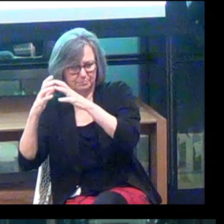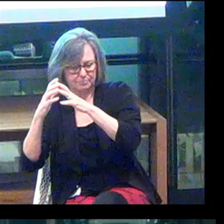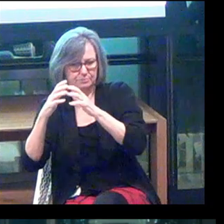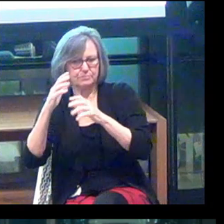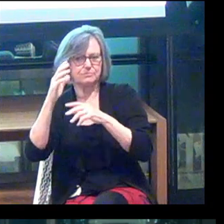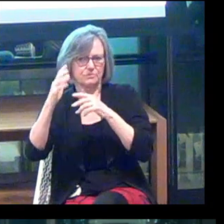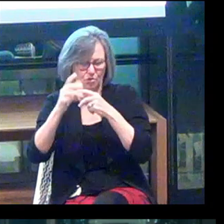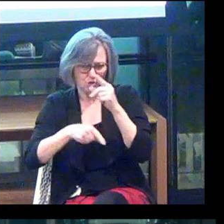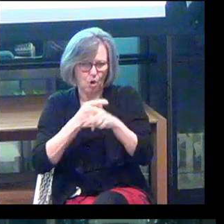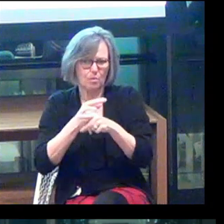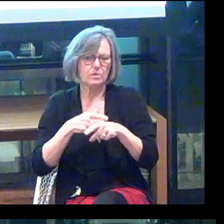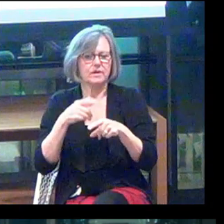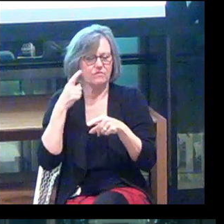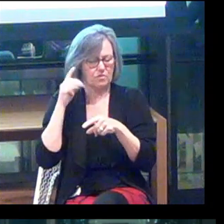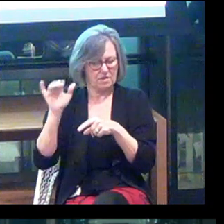within this space.